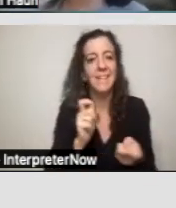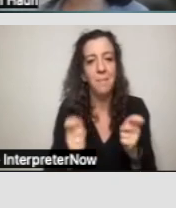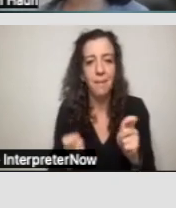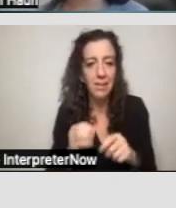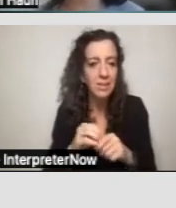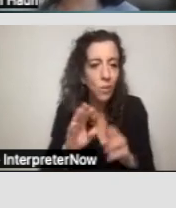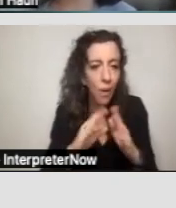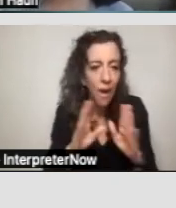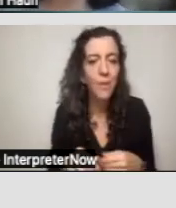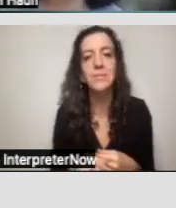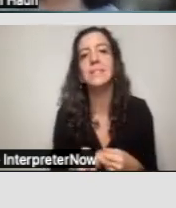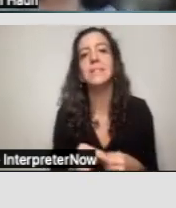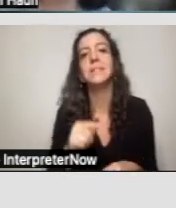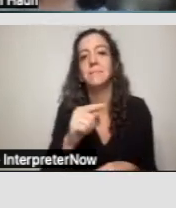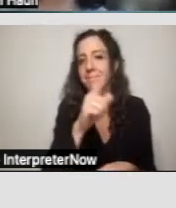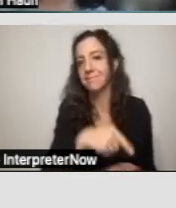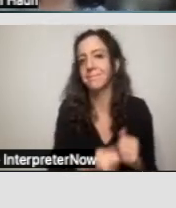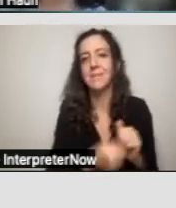These are some of the most common ones.